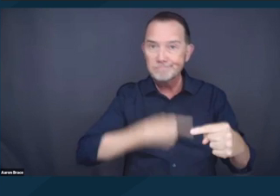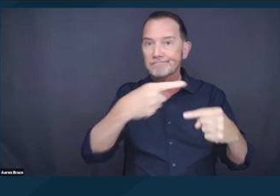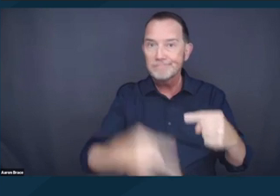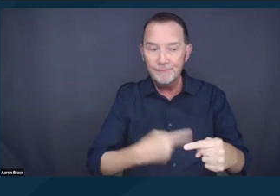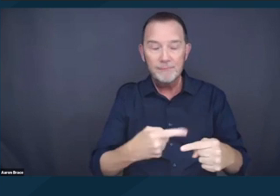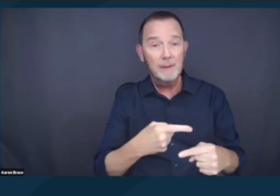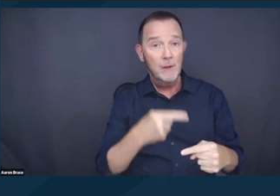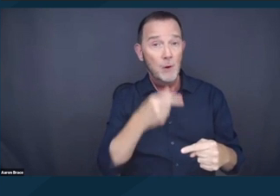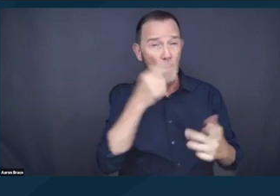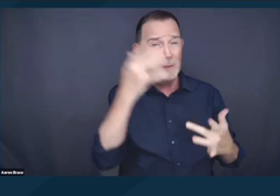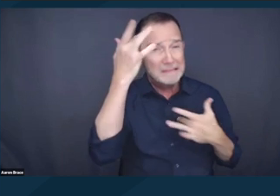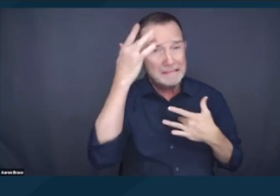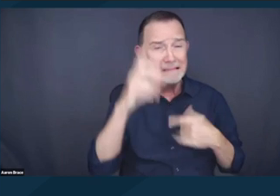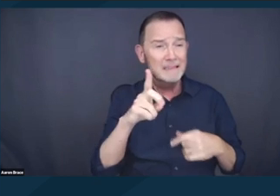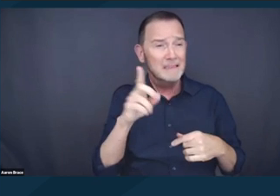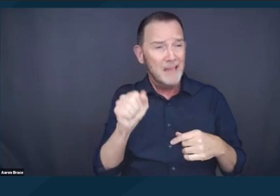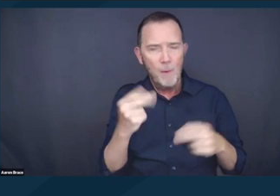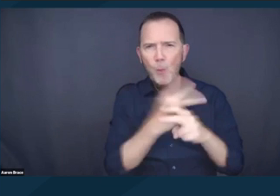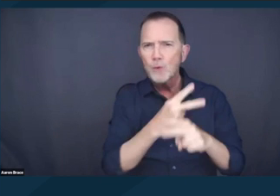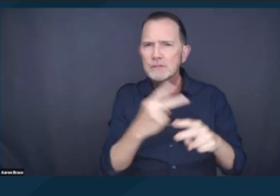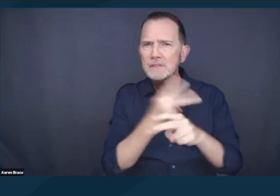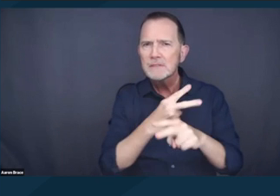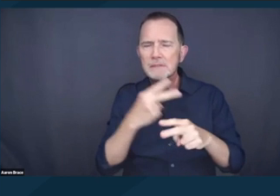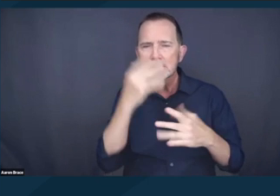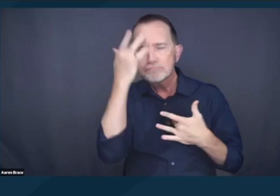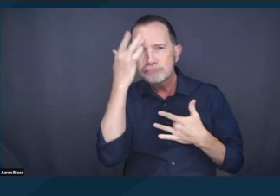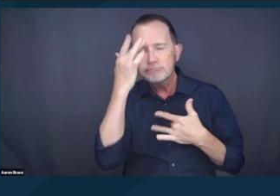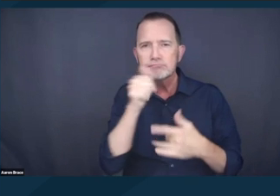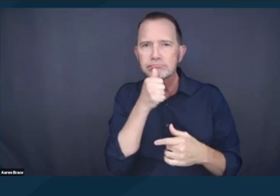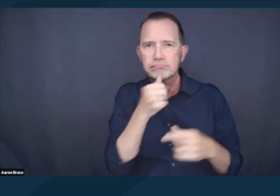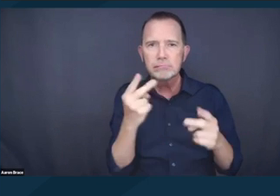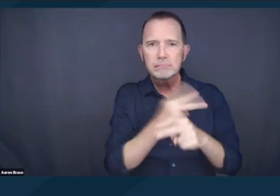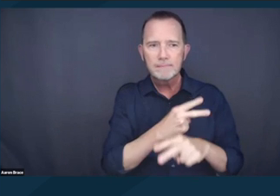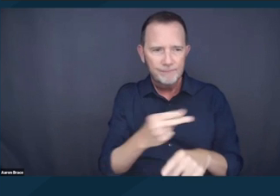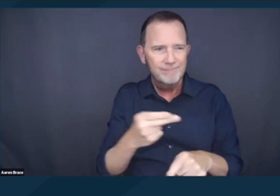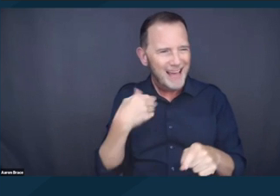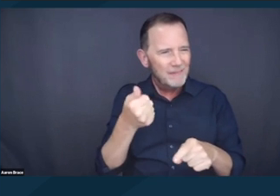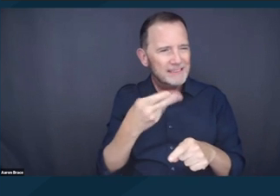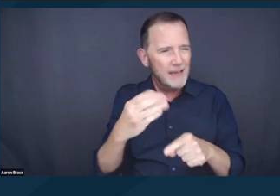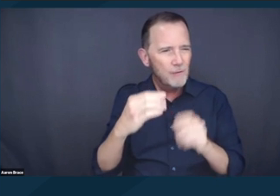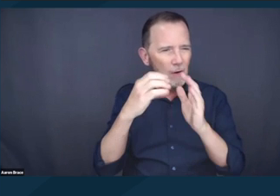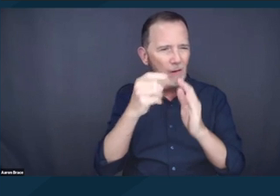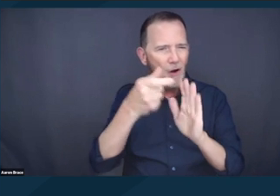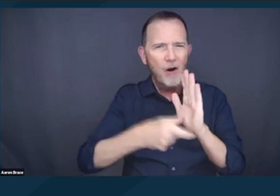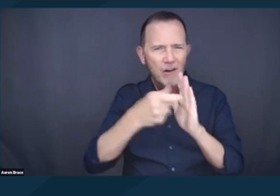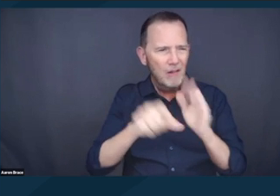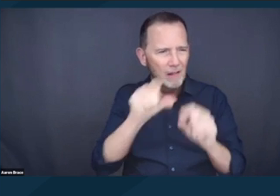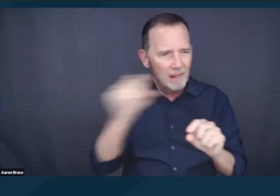And there are a couple of articles that are cited there that address those issues. Next slide.